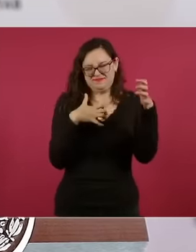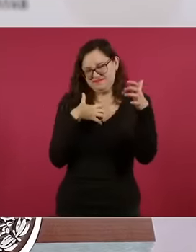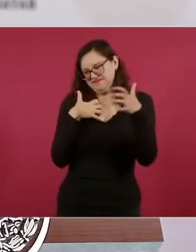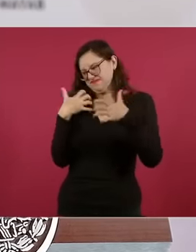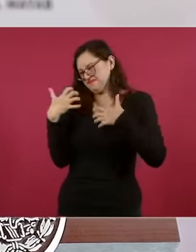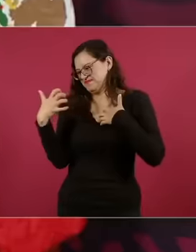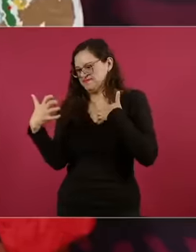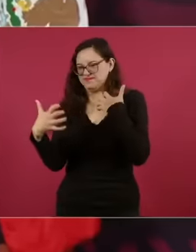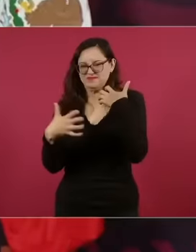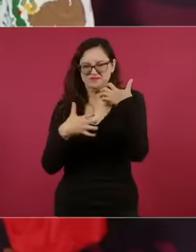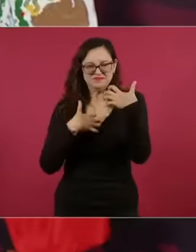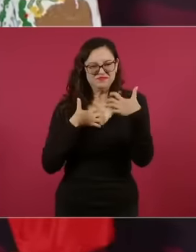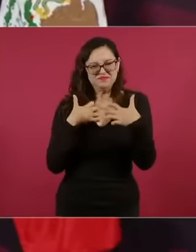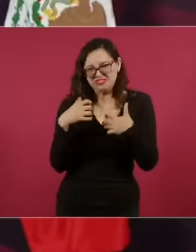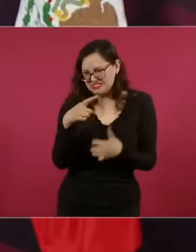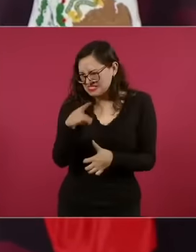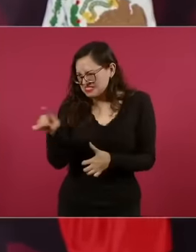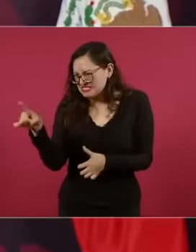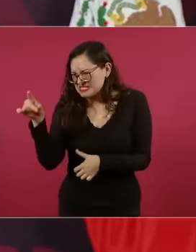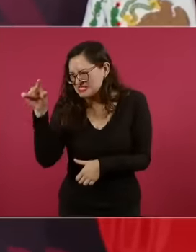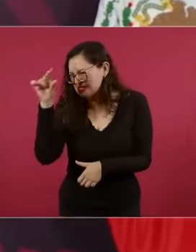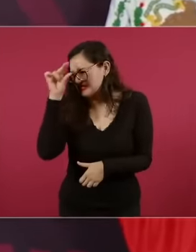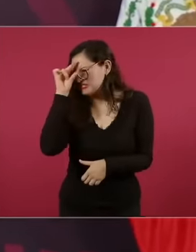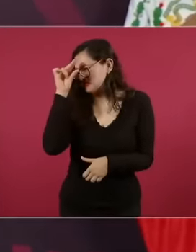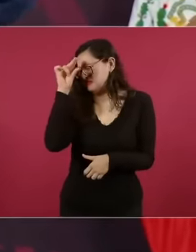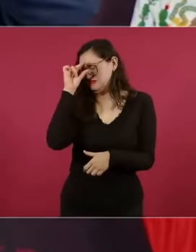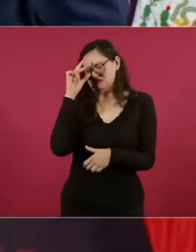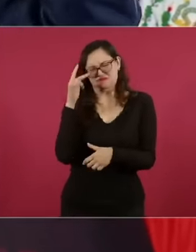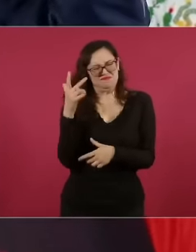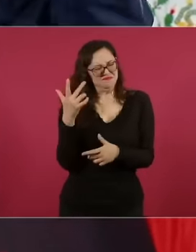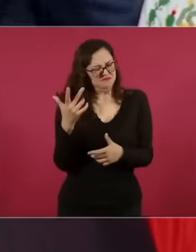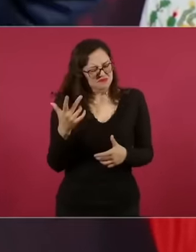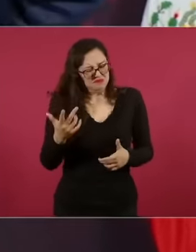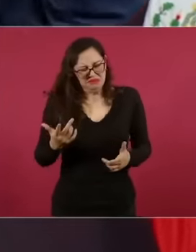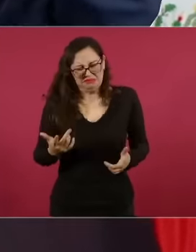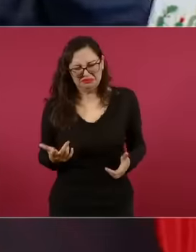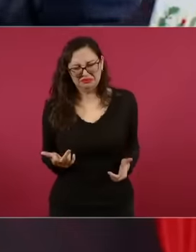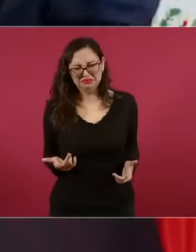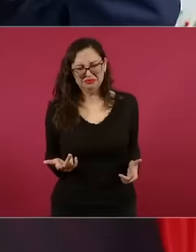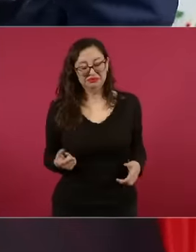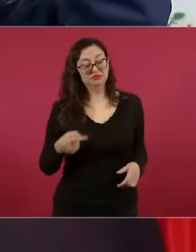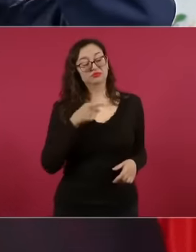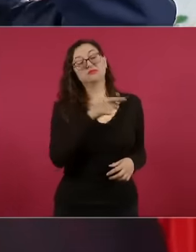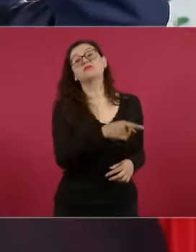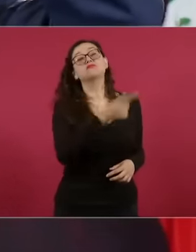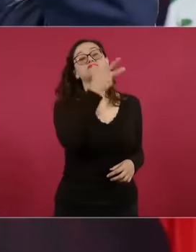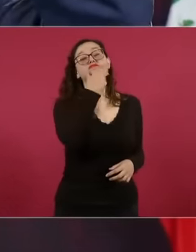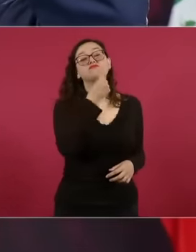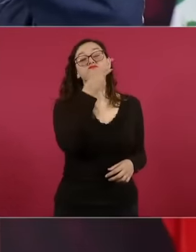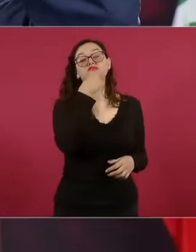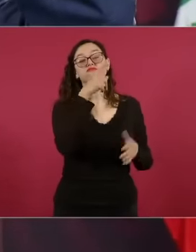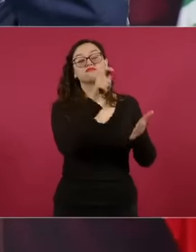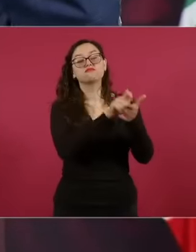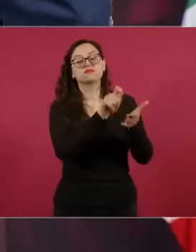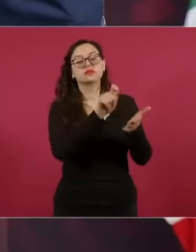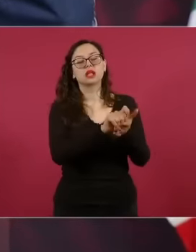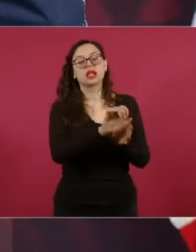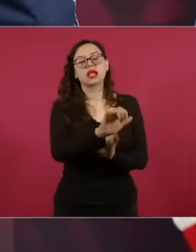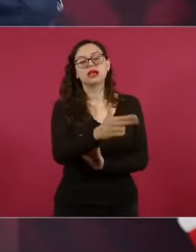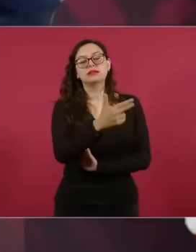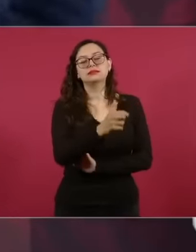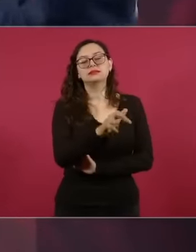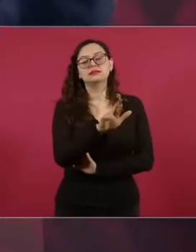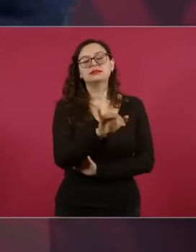very angry. Sheridan, dicoto everything. an article to say that I did not agree